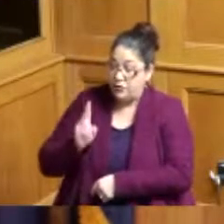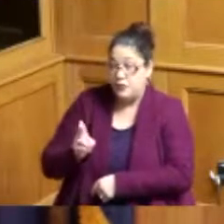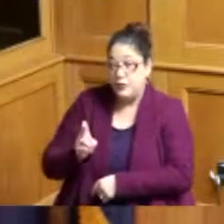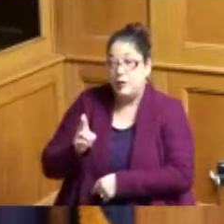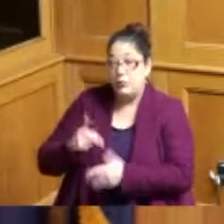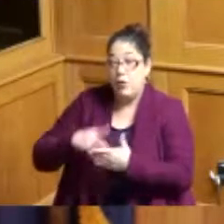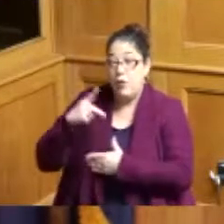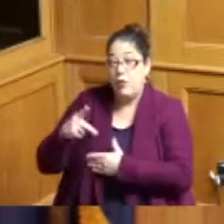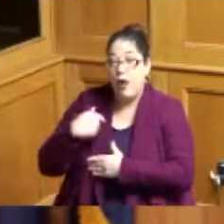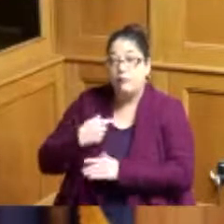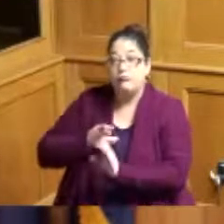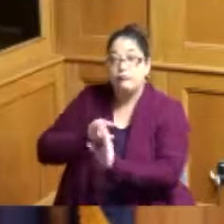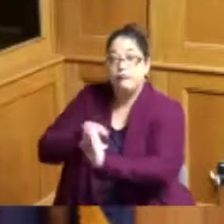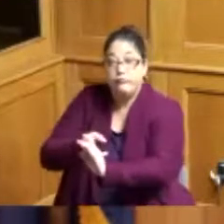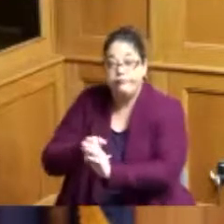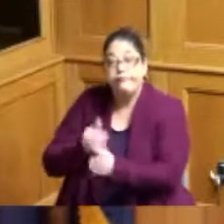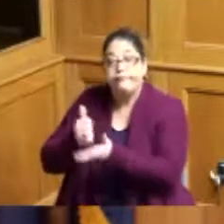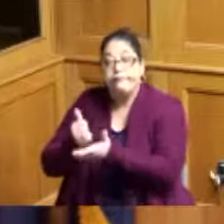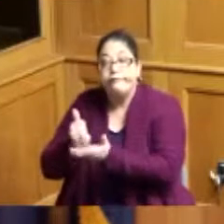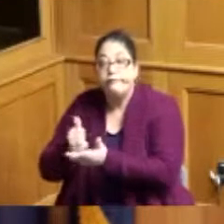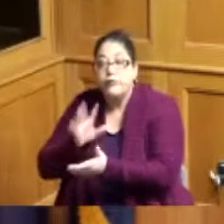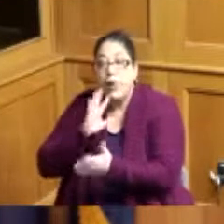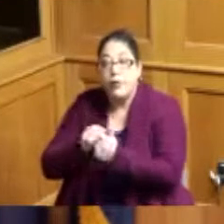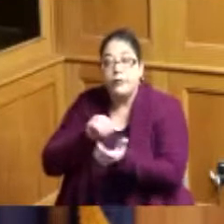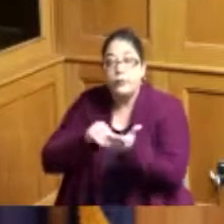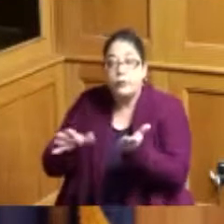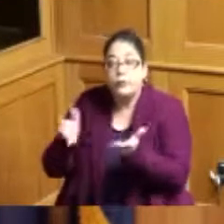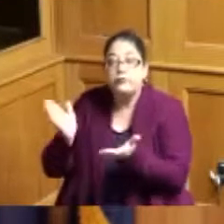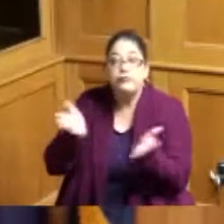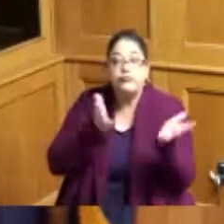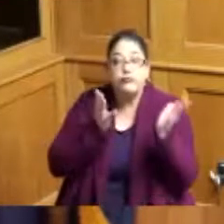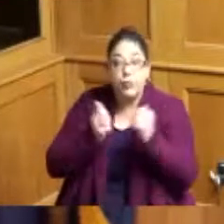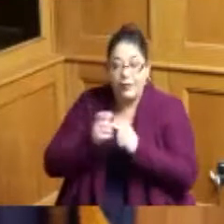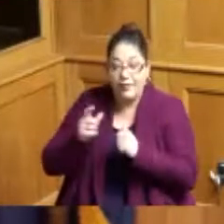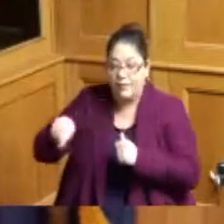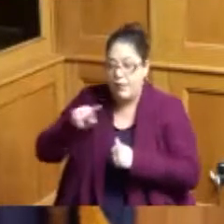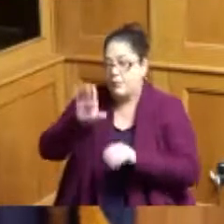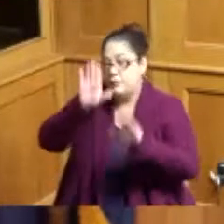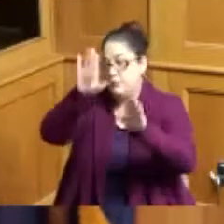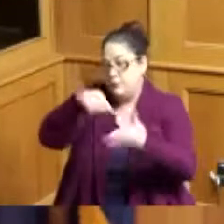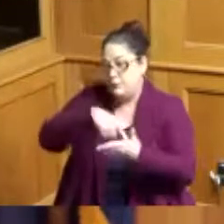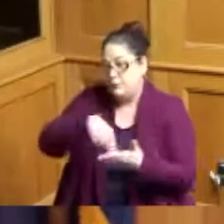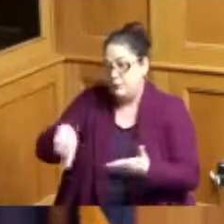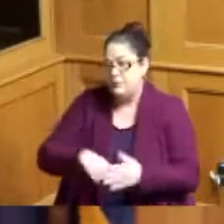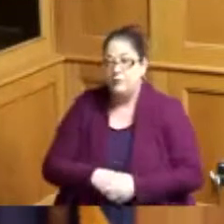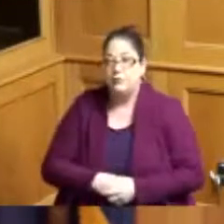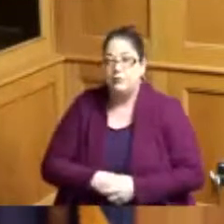and got a chance to talk to the students there that was great this week I will be speaking to